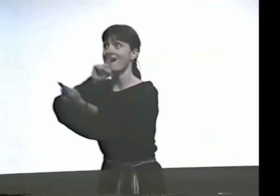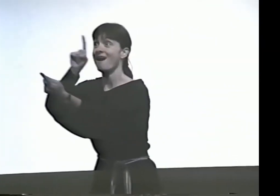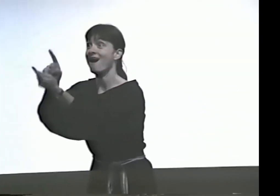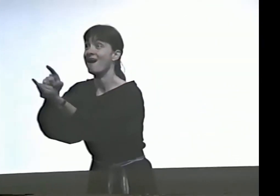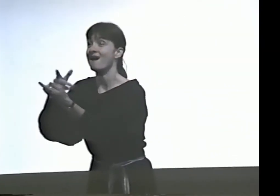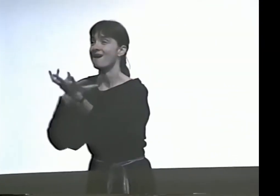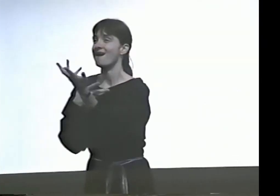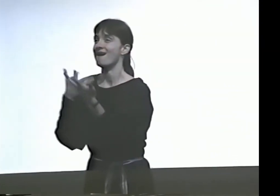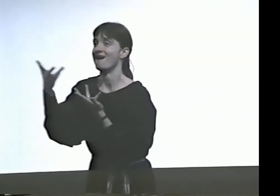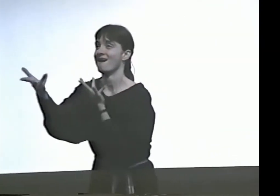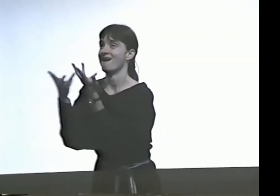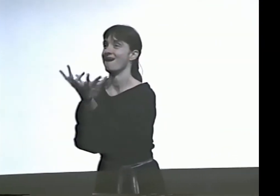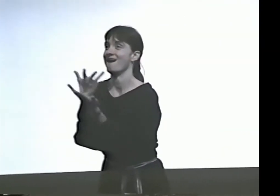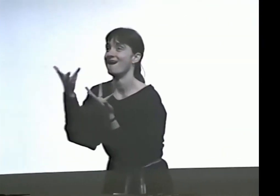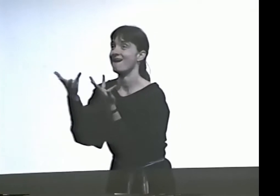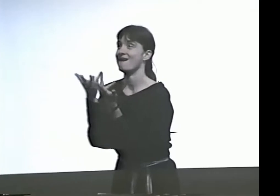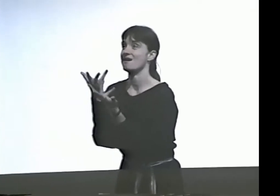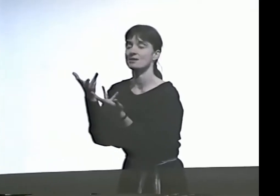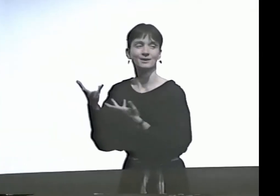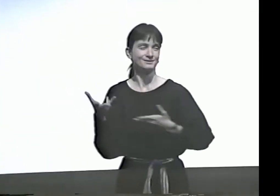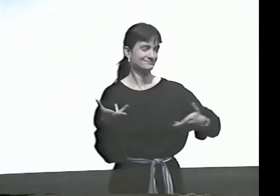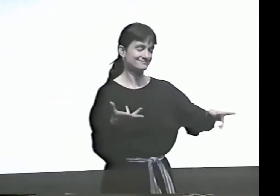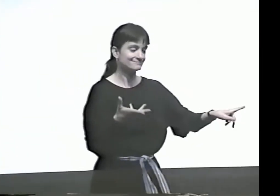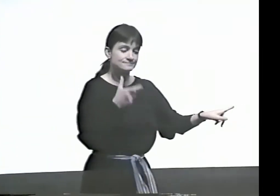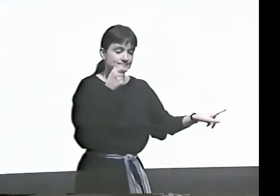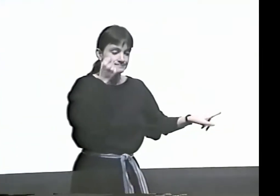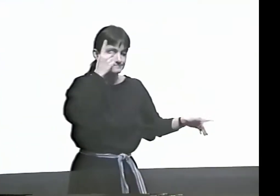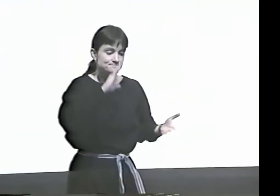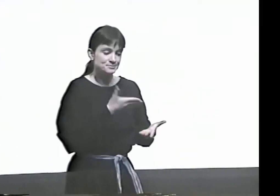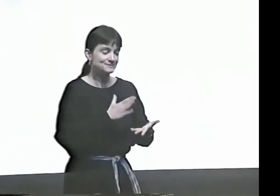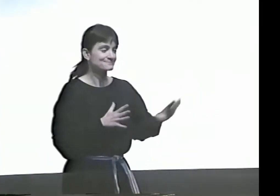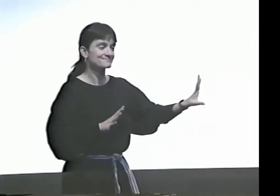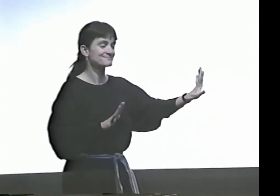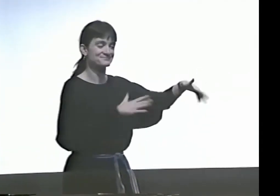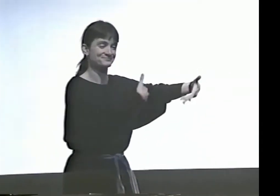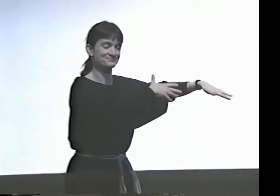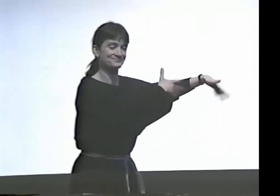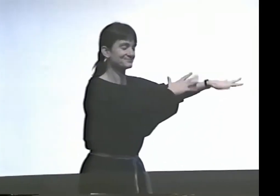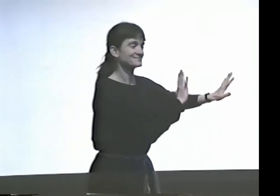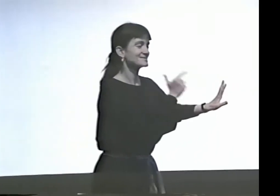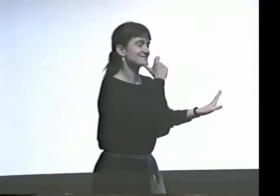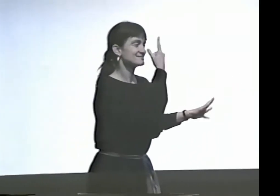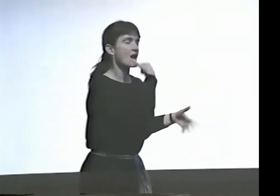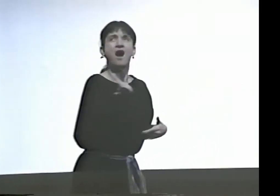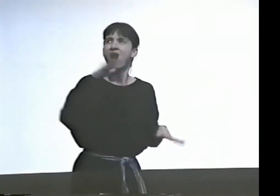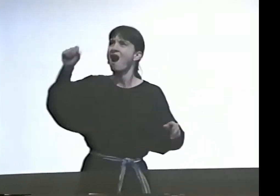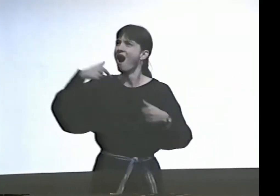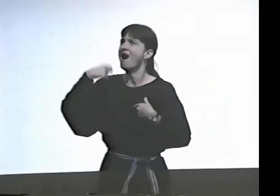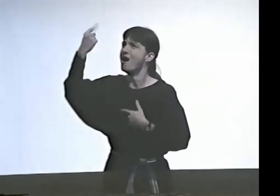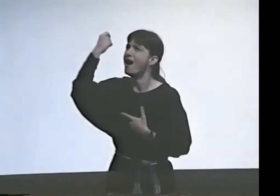AND LATER ON IN LIFE, I MET ANOTHER MAN, AND WE HAD A GOOD RELATIONSHIP, BUT HE SAID TO ME, "YOU'LL NEVER BE ABLE TO UNDERSTAND MUSIC,"